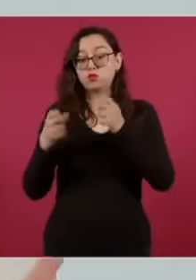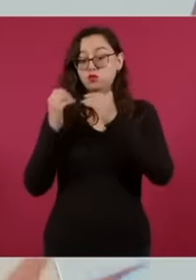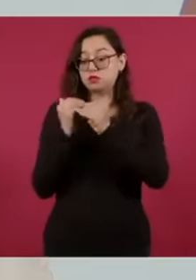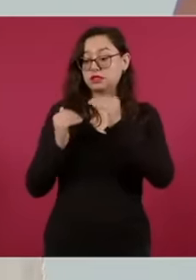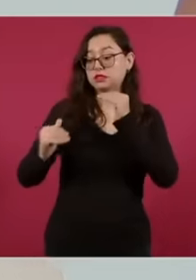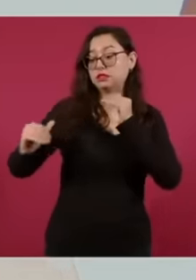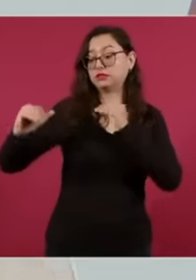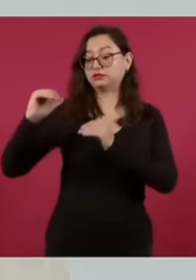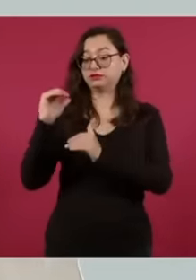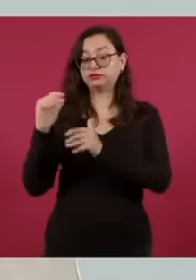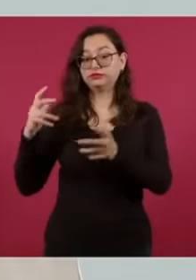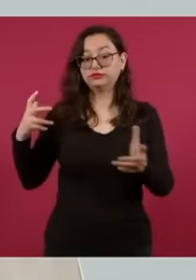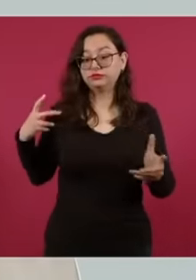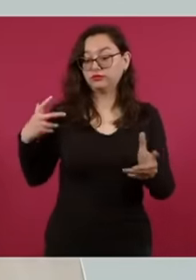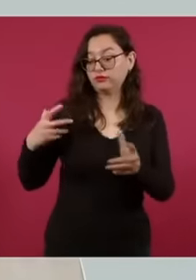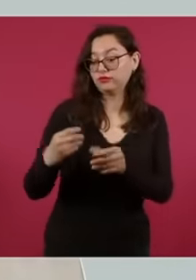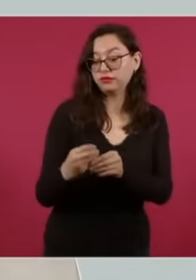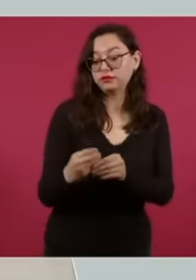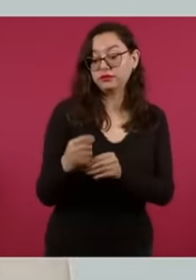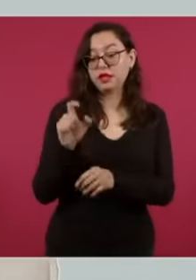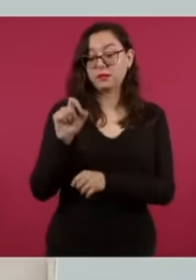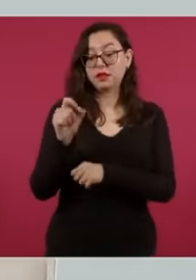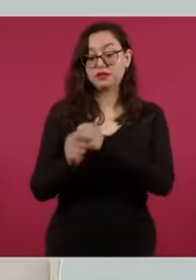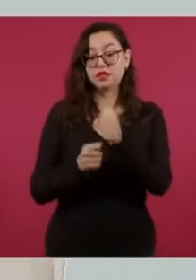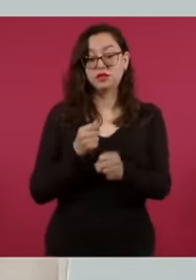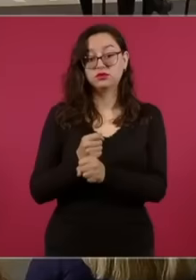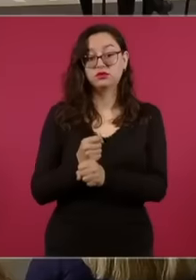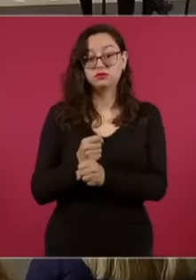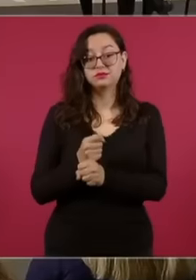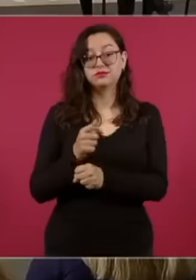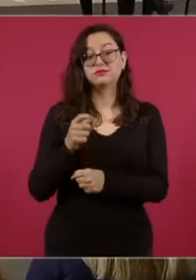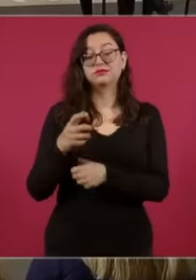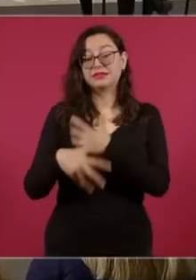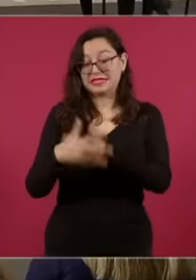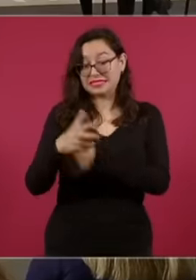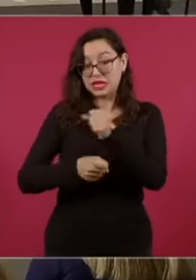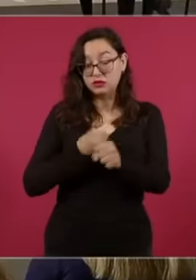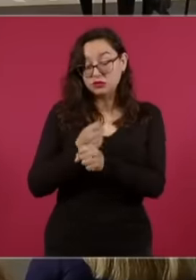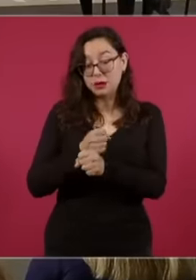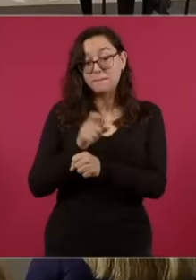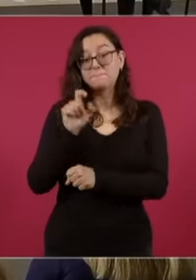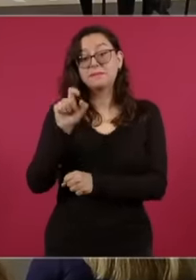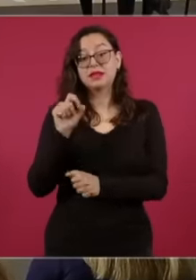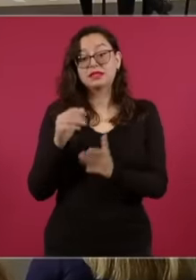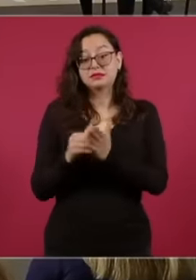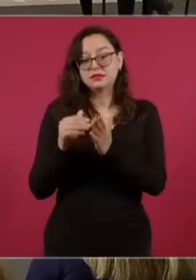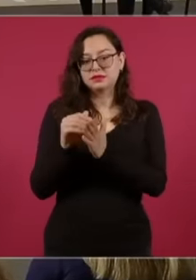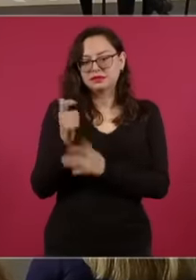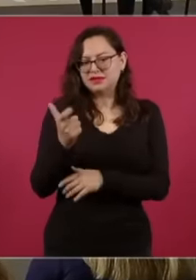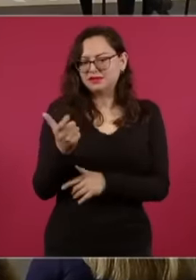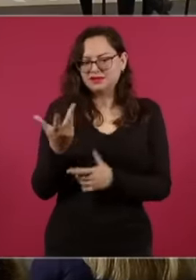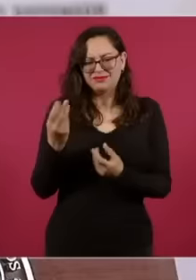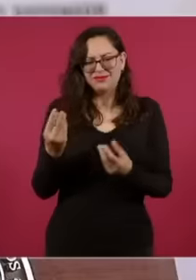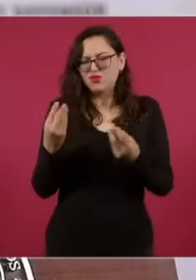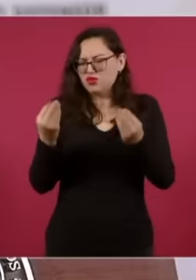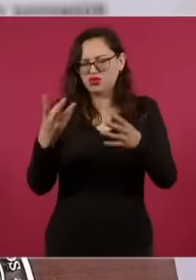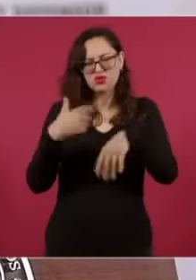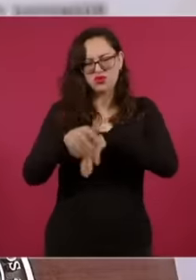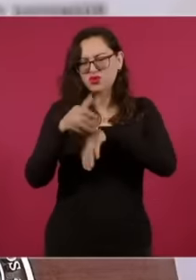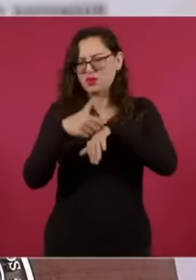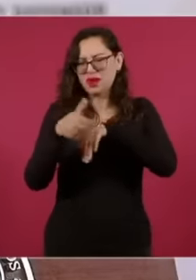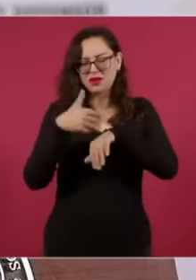20 million pesos. Well, there are too many figures because it is too much money to support